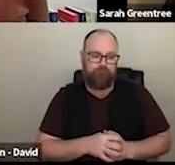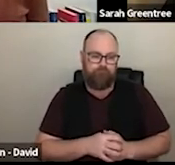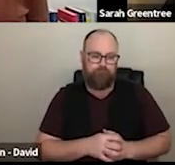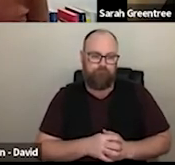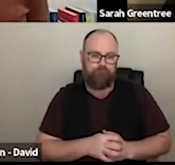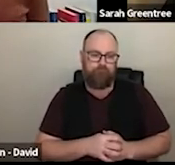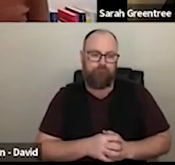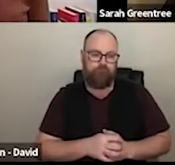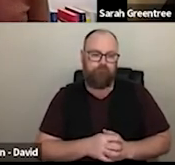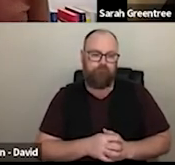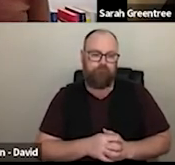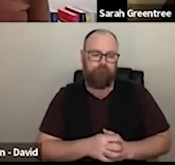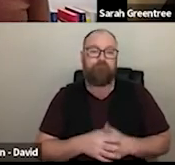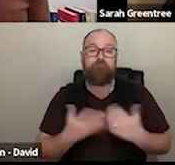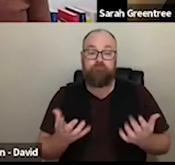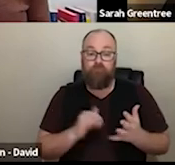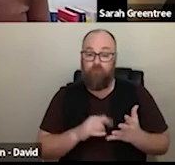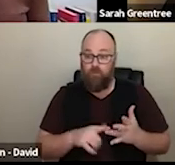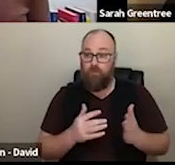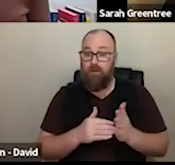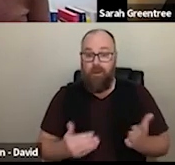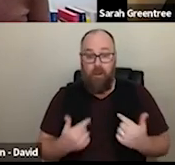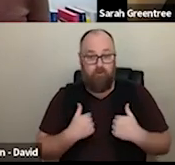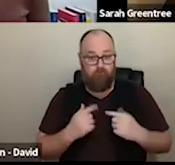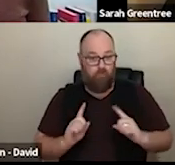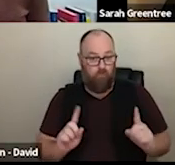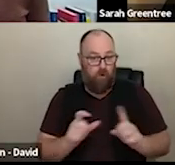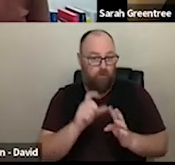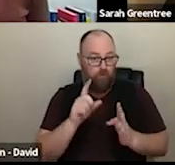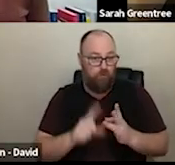might do is move to the